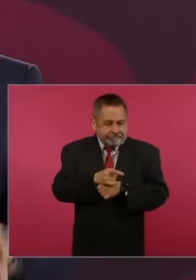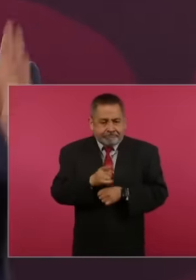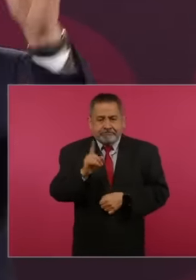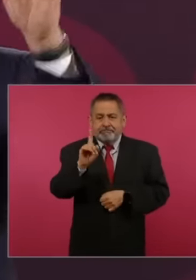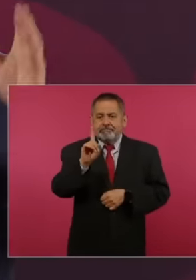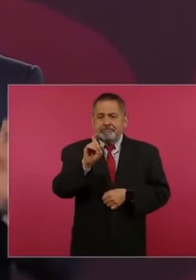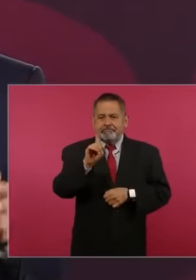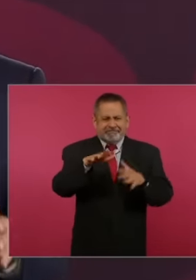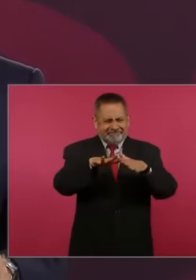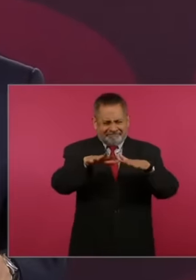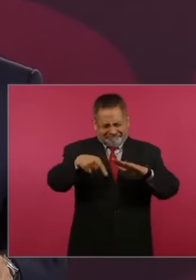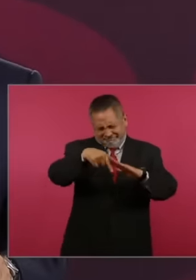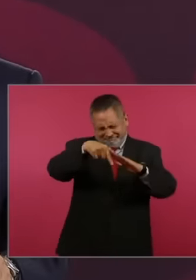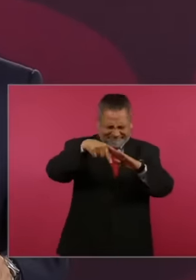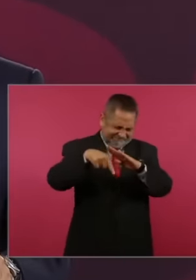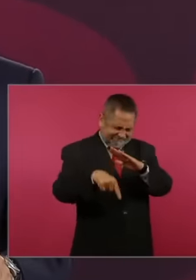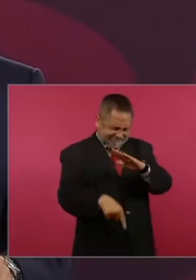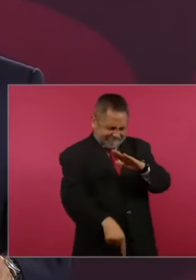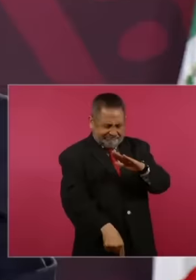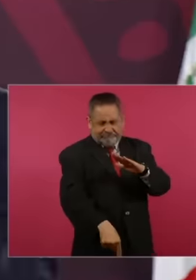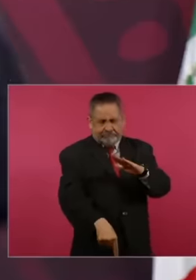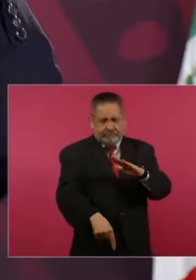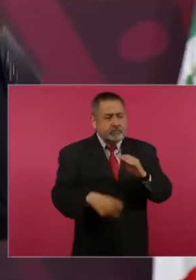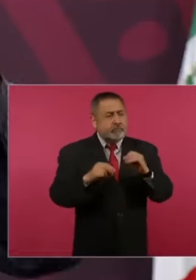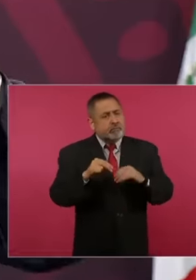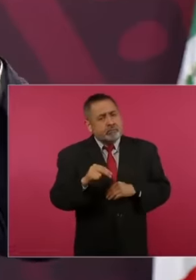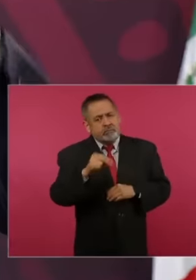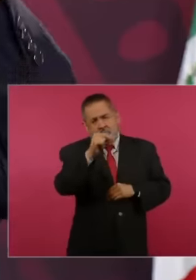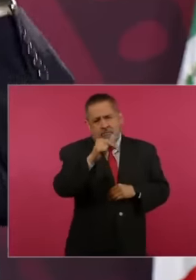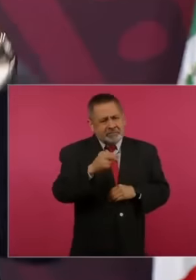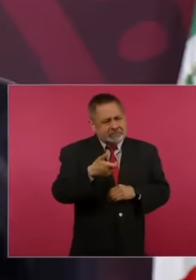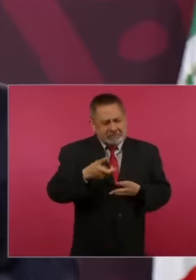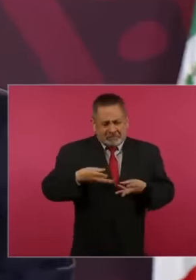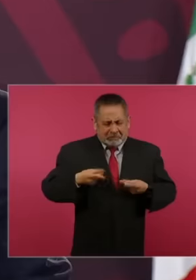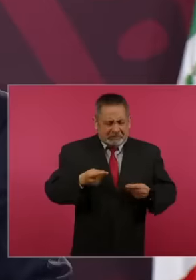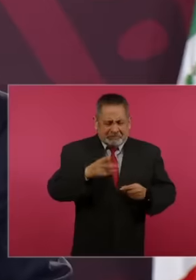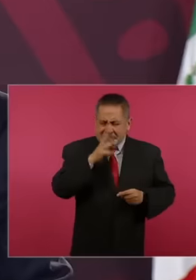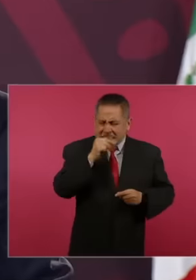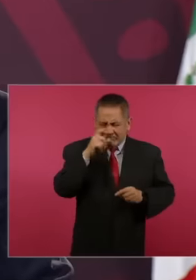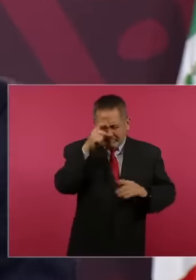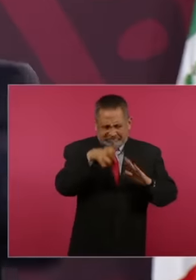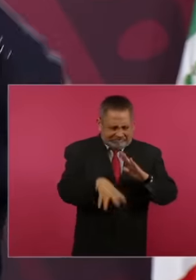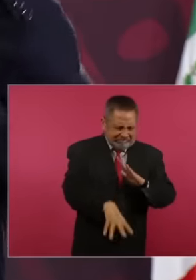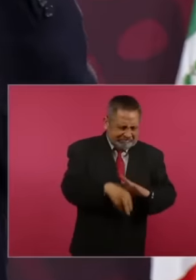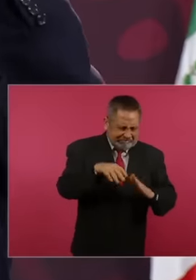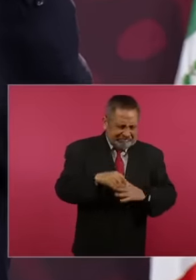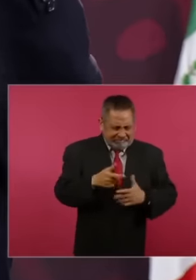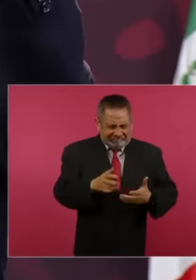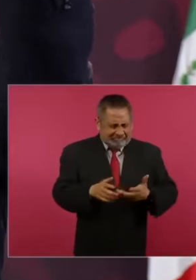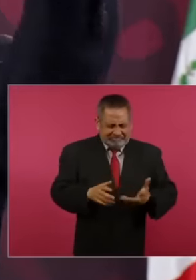there is no oil or it costs a lot to extract the oil because what did the contracts deliver